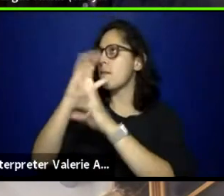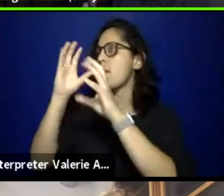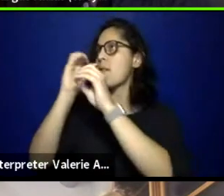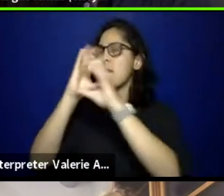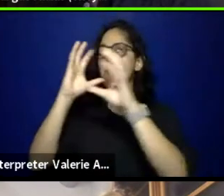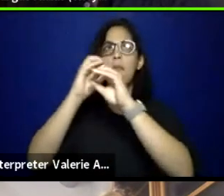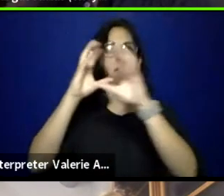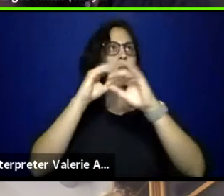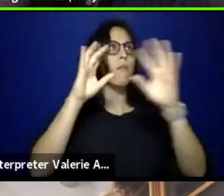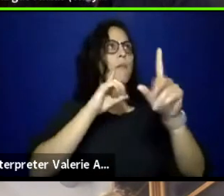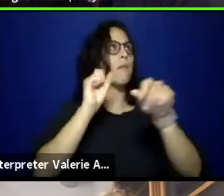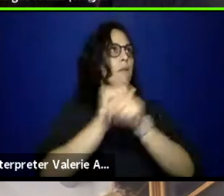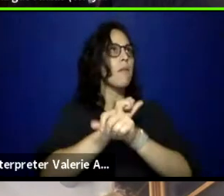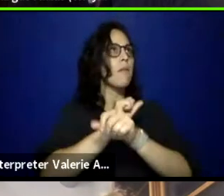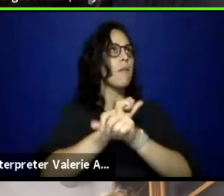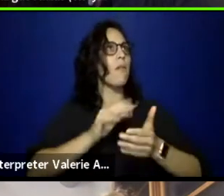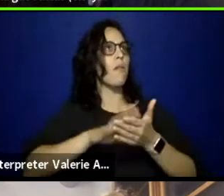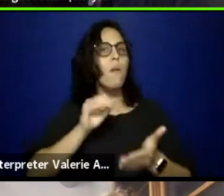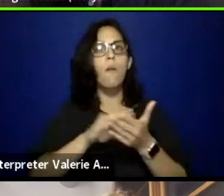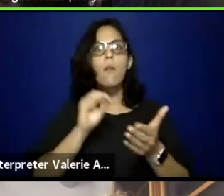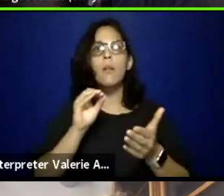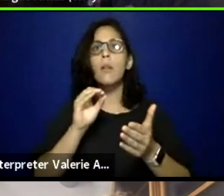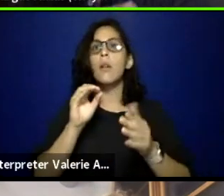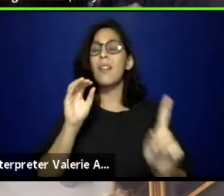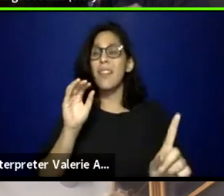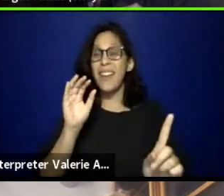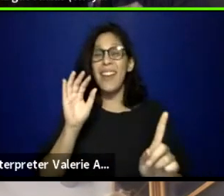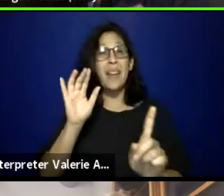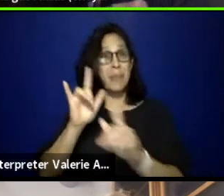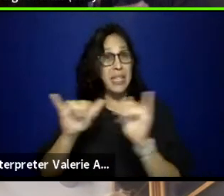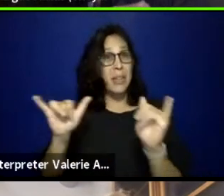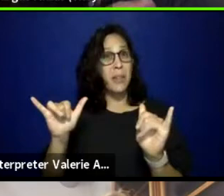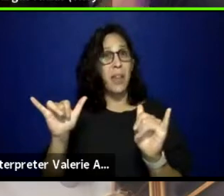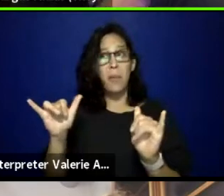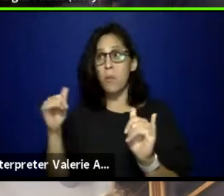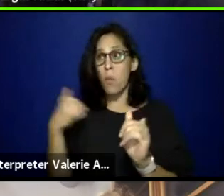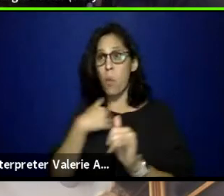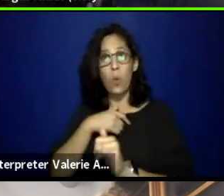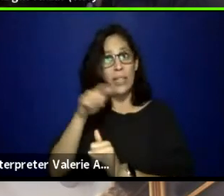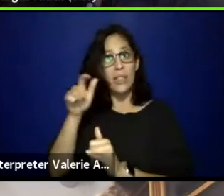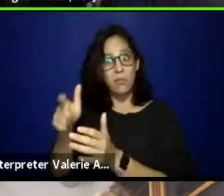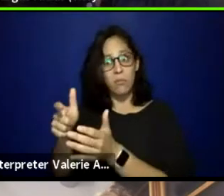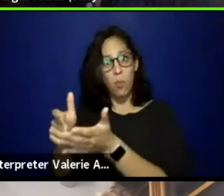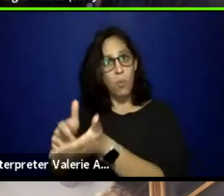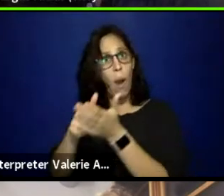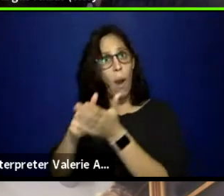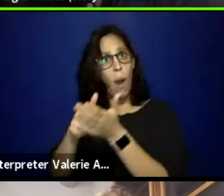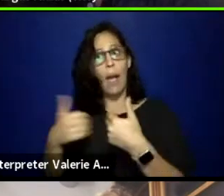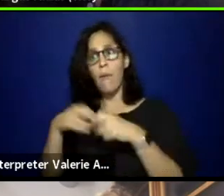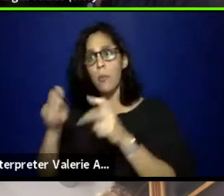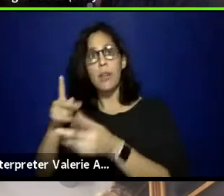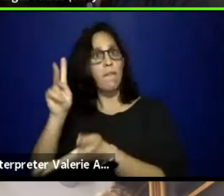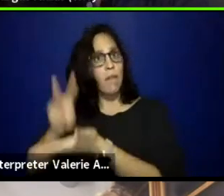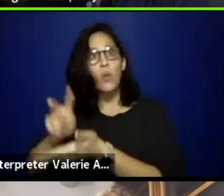and we have to be successful, or else, you close the door behind you to everyone who shares an identity that you do,